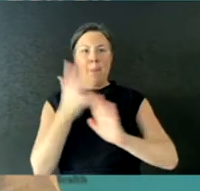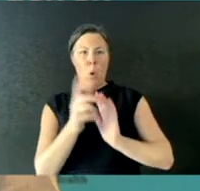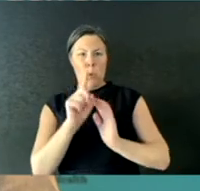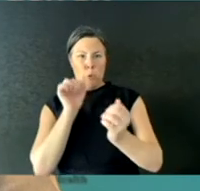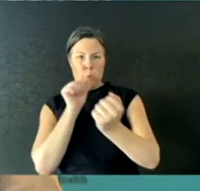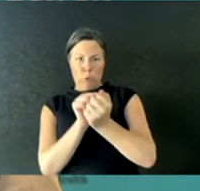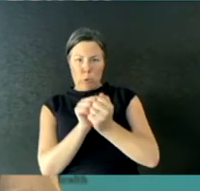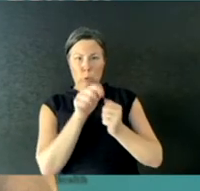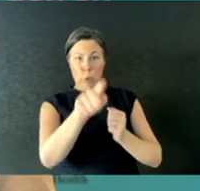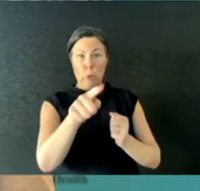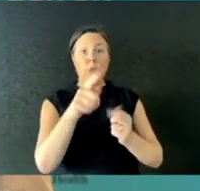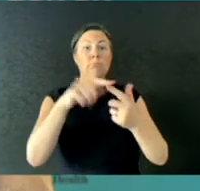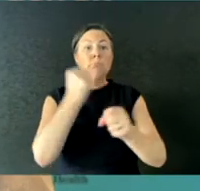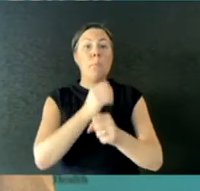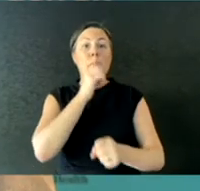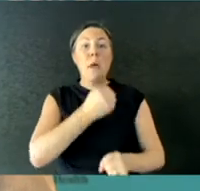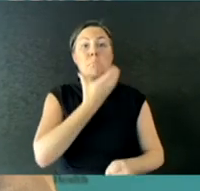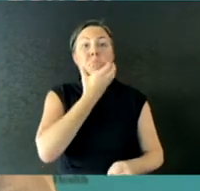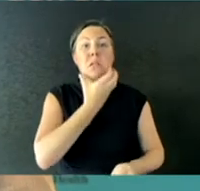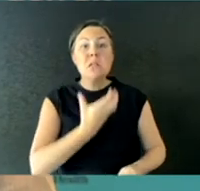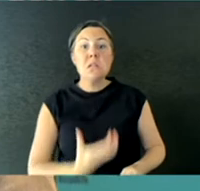beards have to shave to wear an N95 mask.